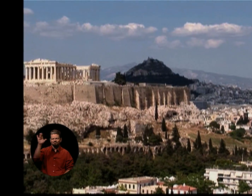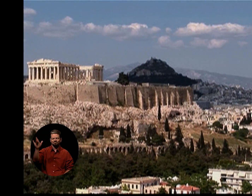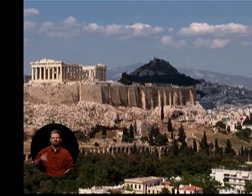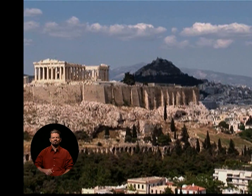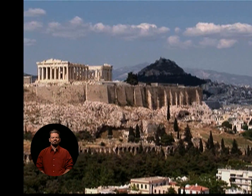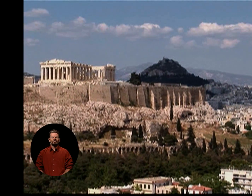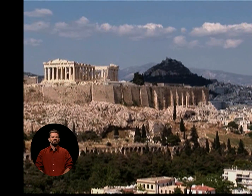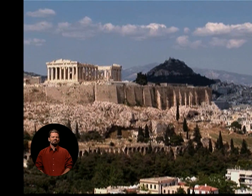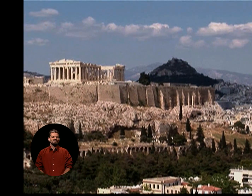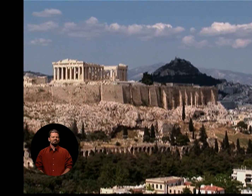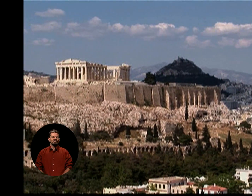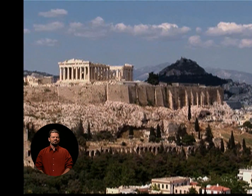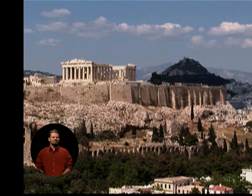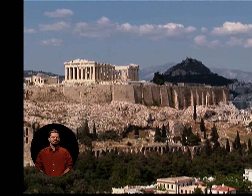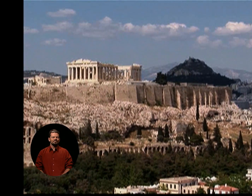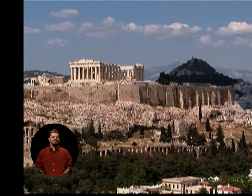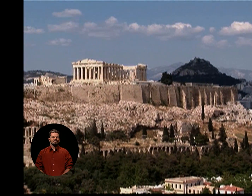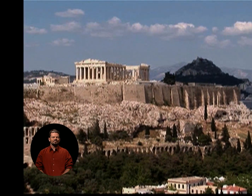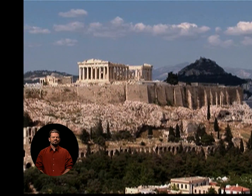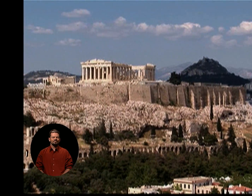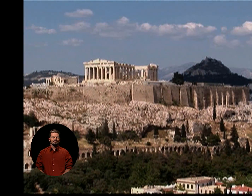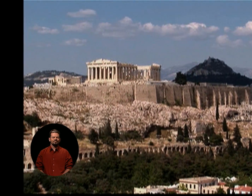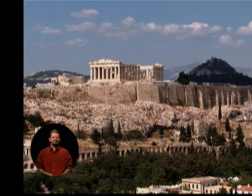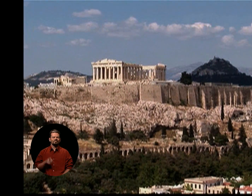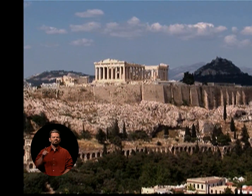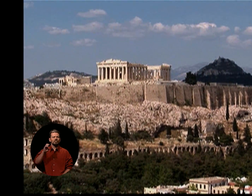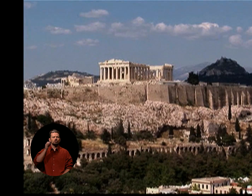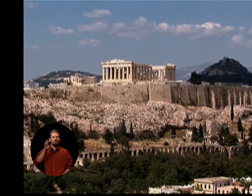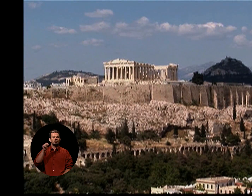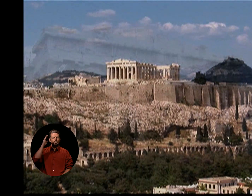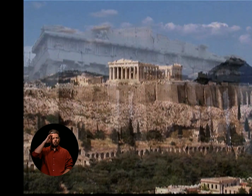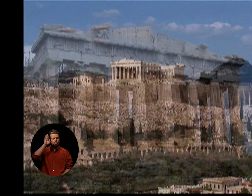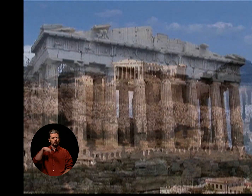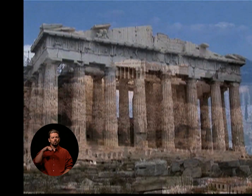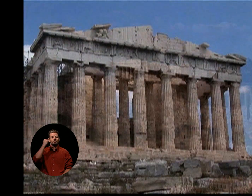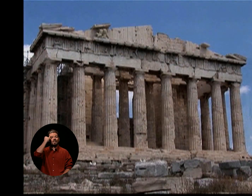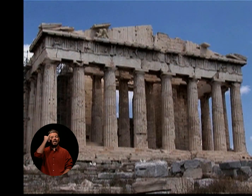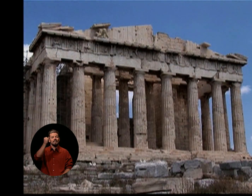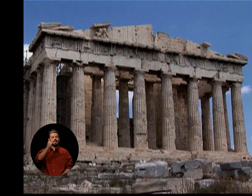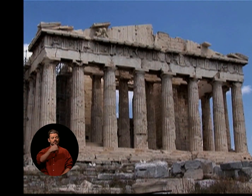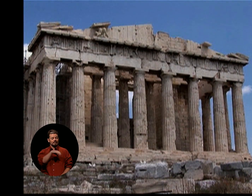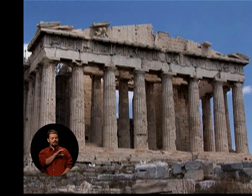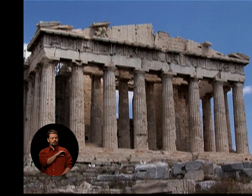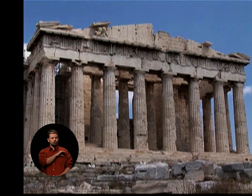JEFFERSON WAS WELL AWARE THAT THE NOTION OF CITIZENSHIP AND ITS ASSOCIATED RIGHTS WERE DERIVED